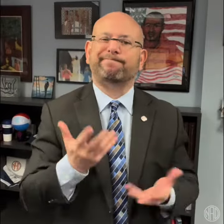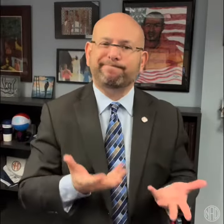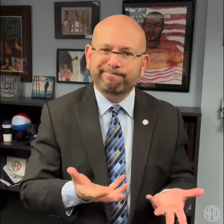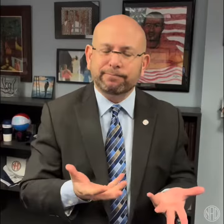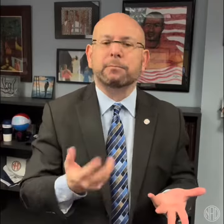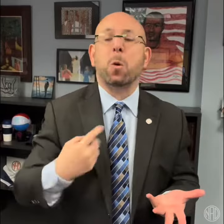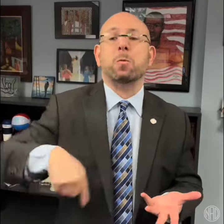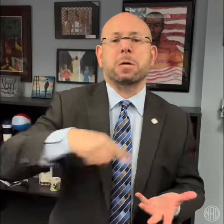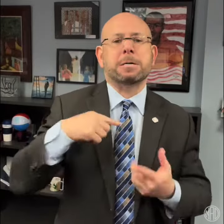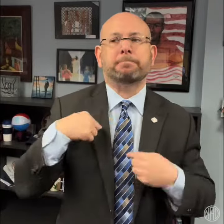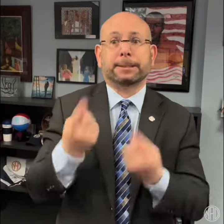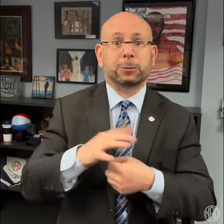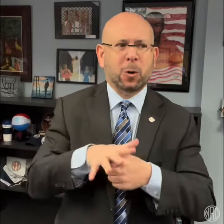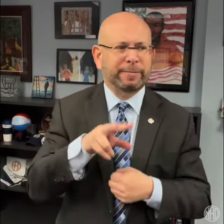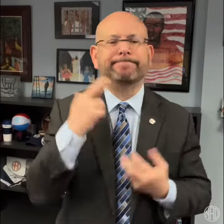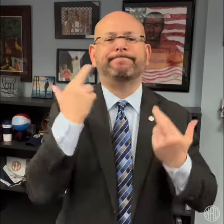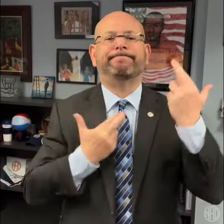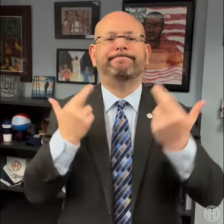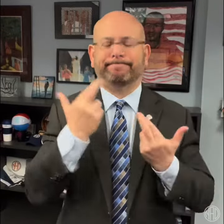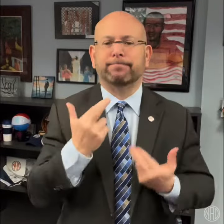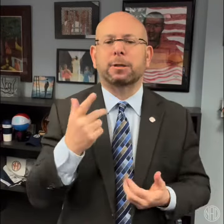So, since the pandemic, we realized we need to change this.